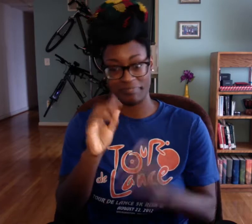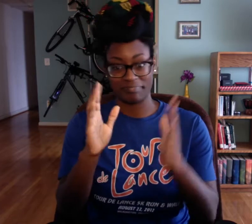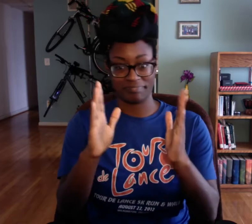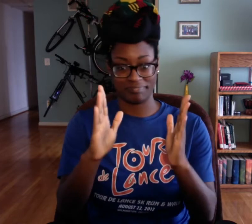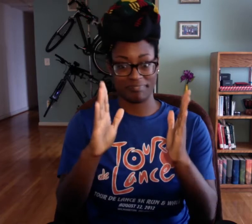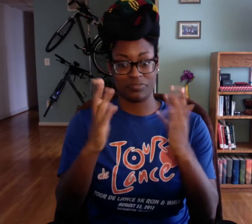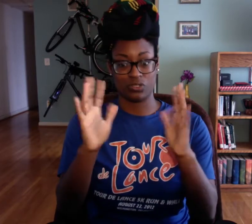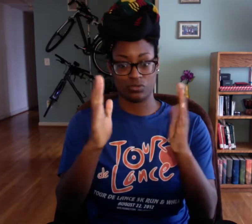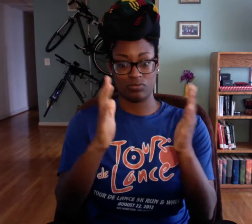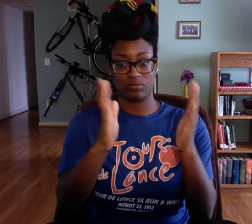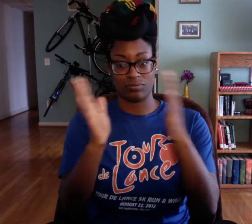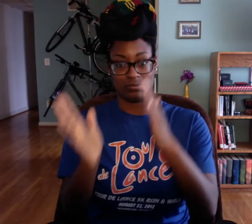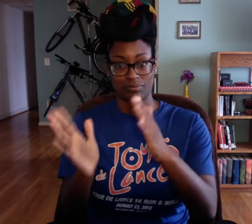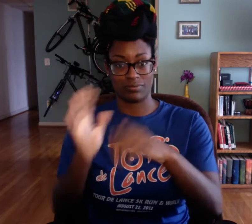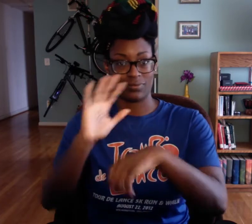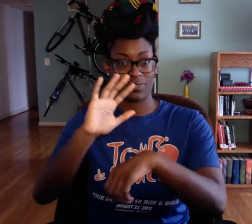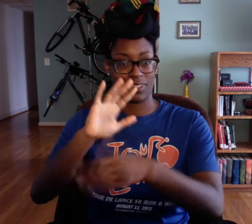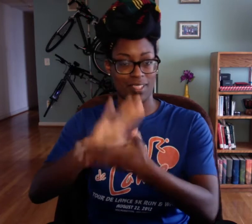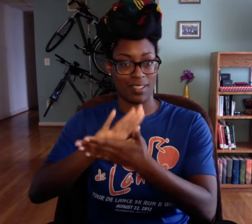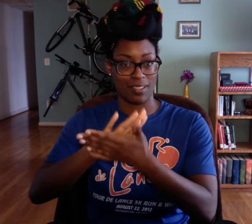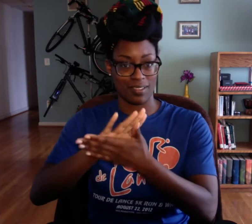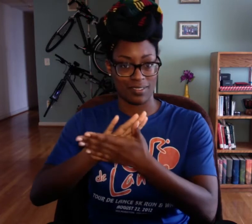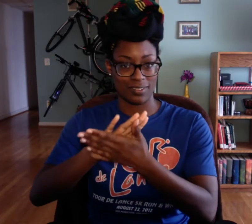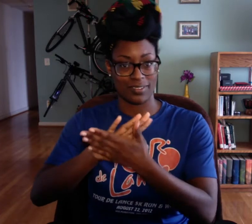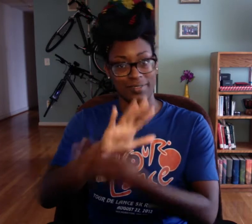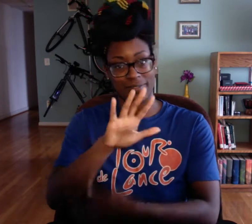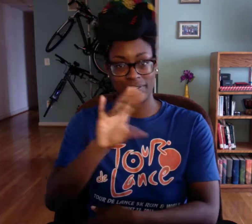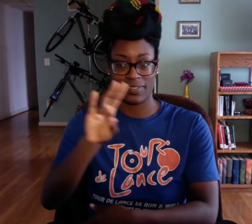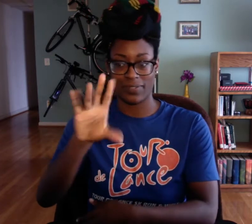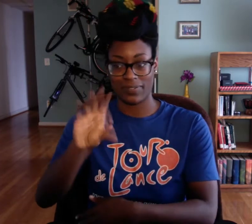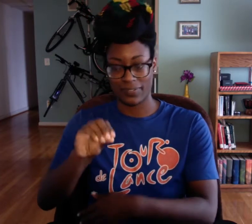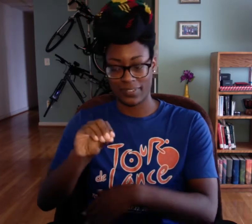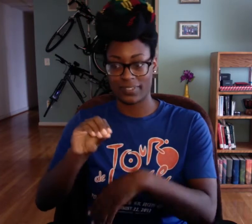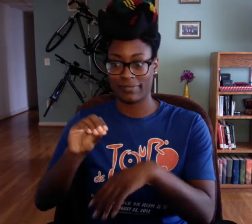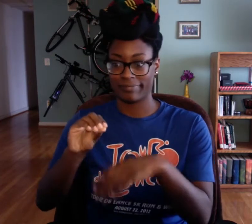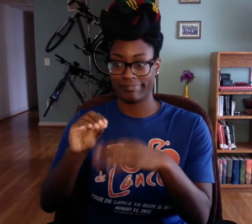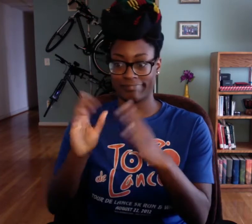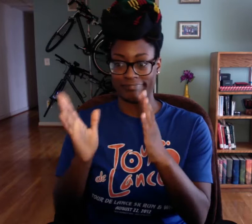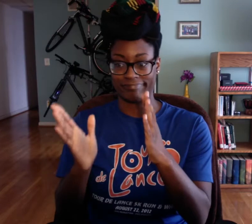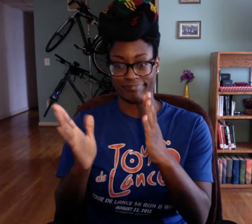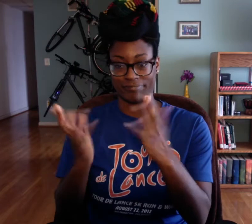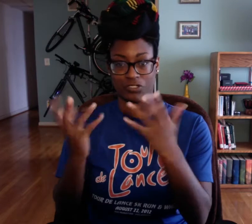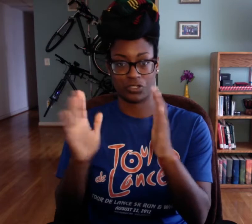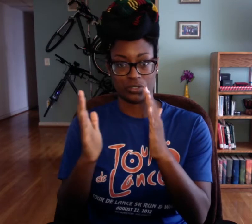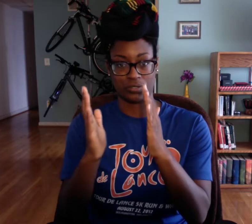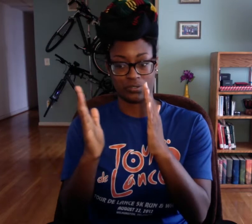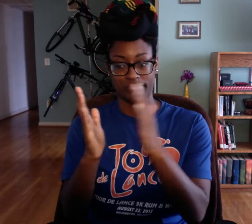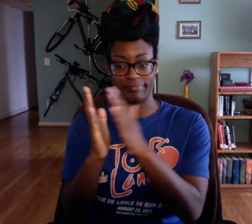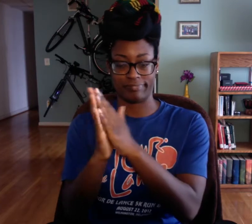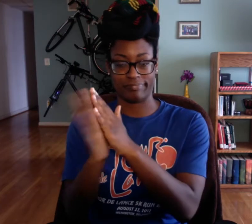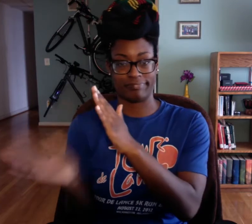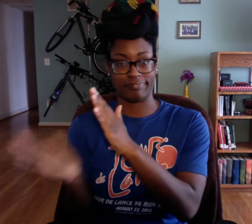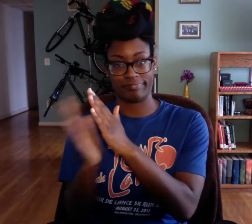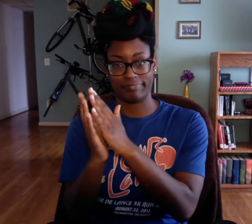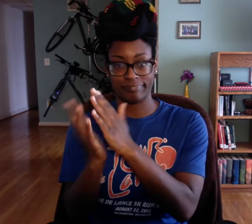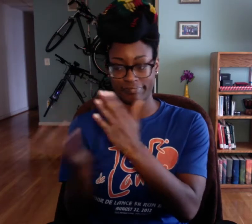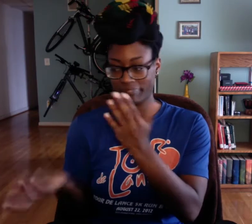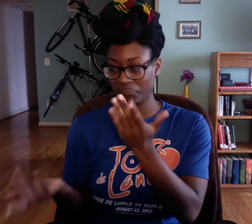to work 8:30 AM-4:30 PM and head to school for class 5-7:50 PM.